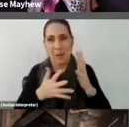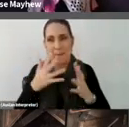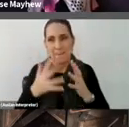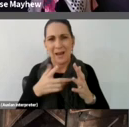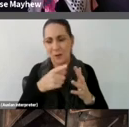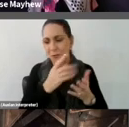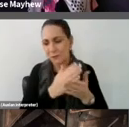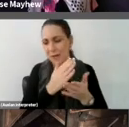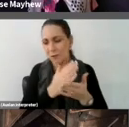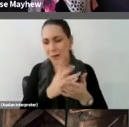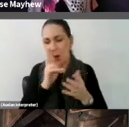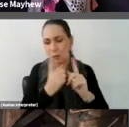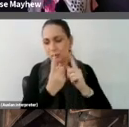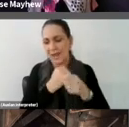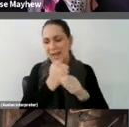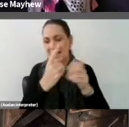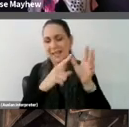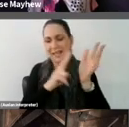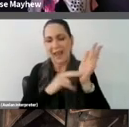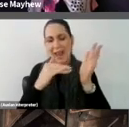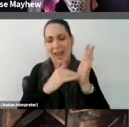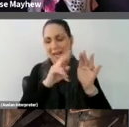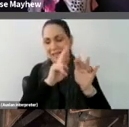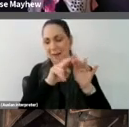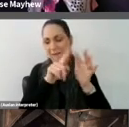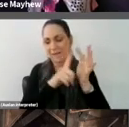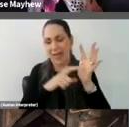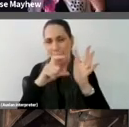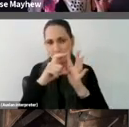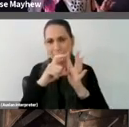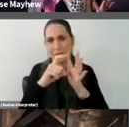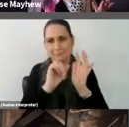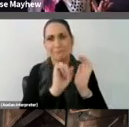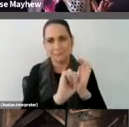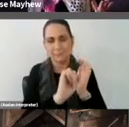For some, this is deeply disorienting, it might produce